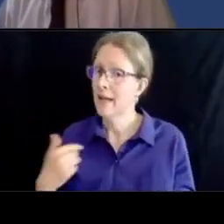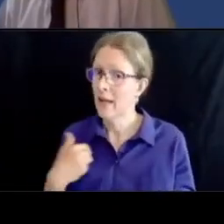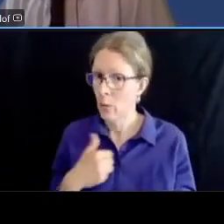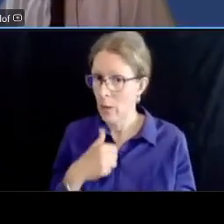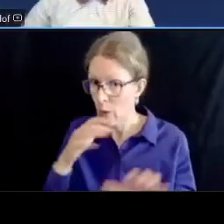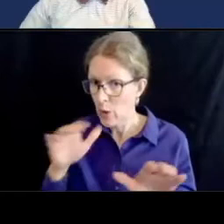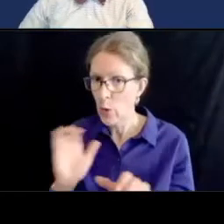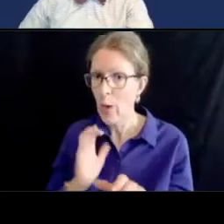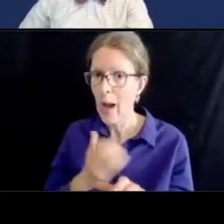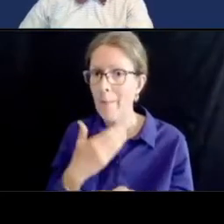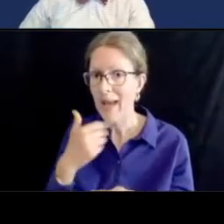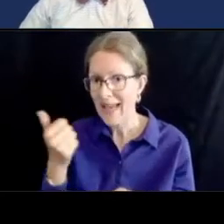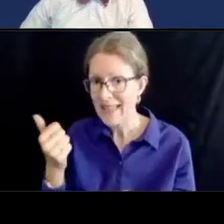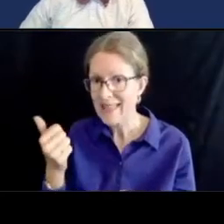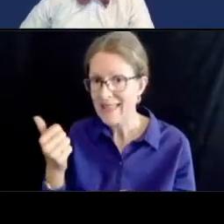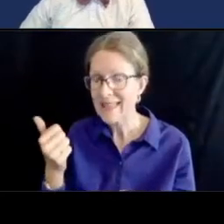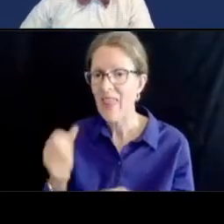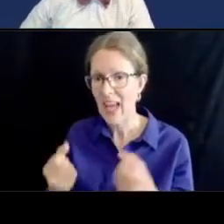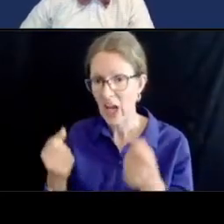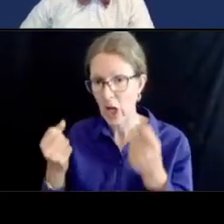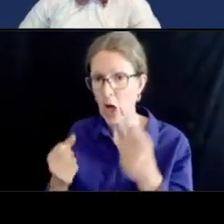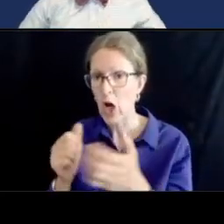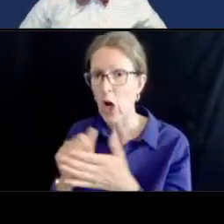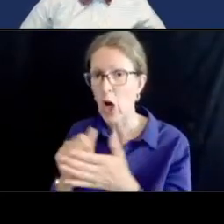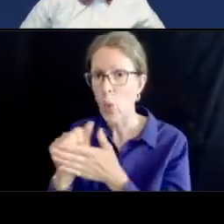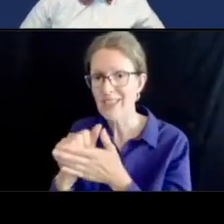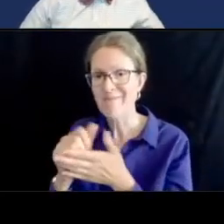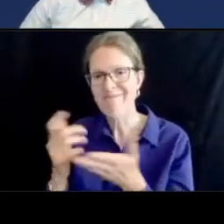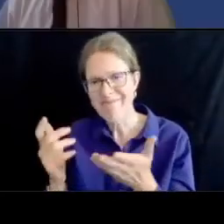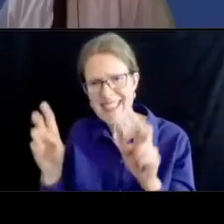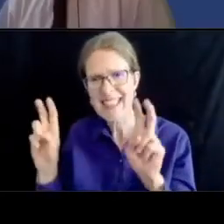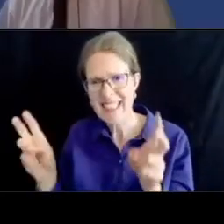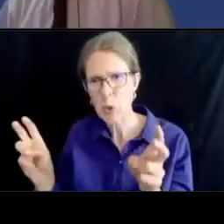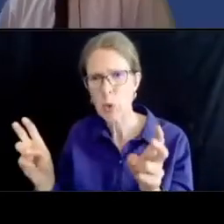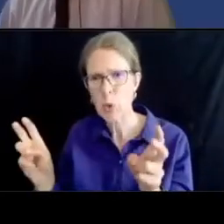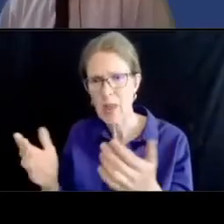we need to address um it is a constraint but we'll be looking at in the design phase